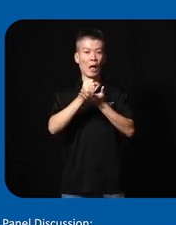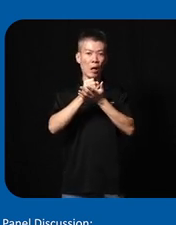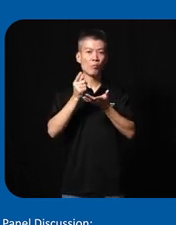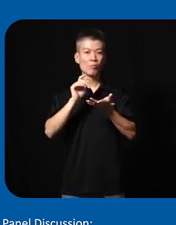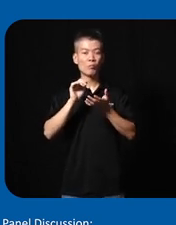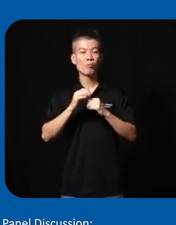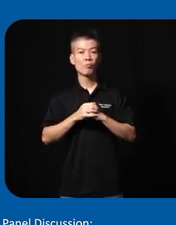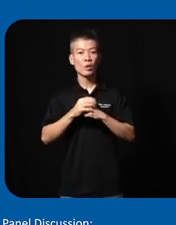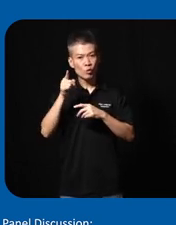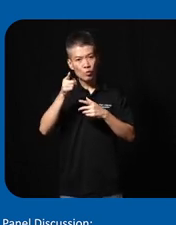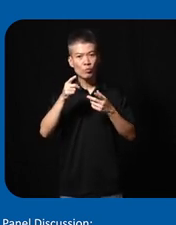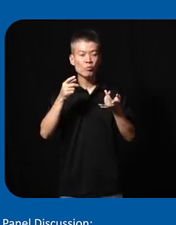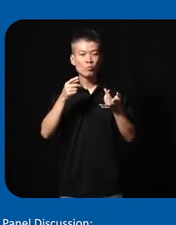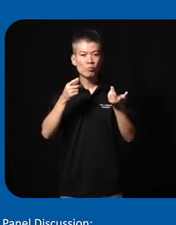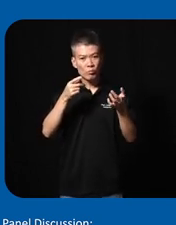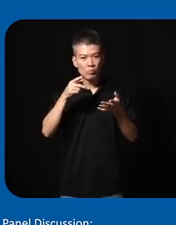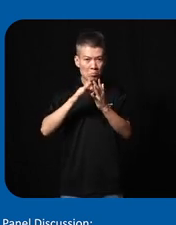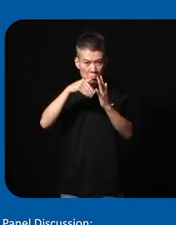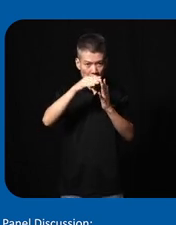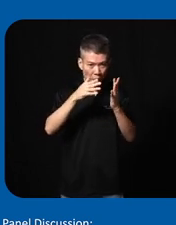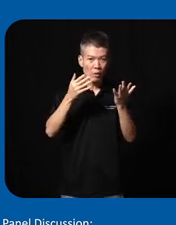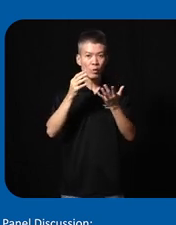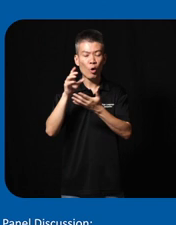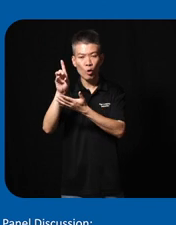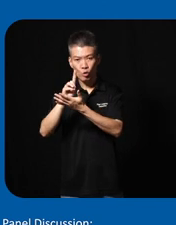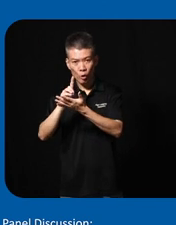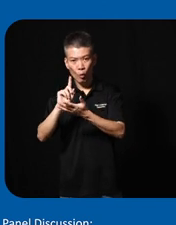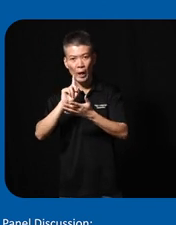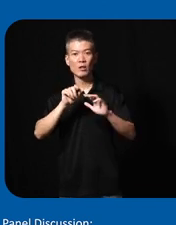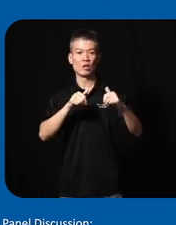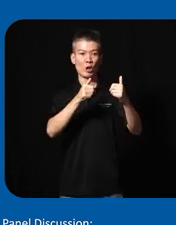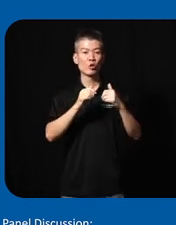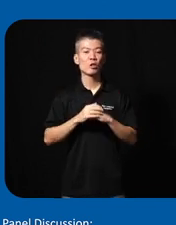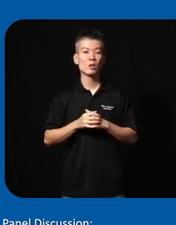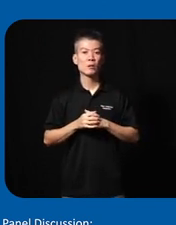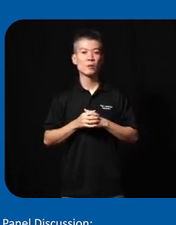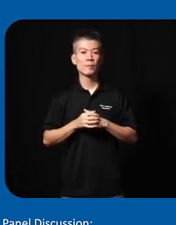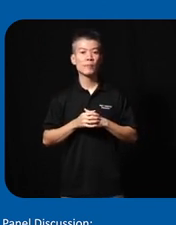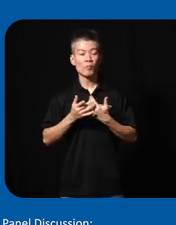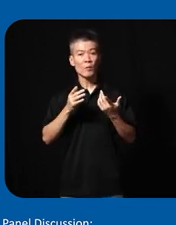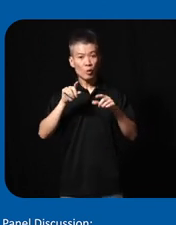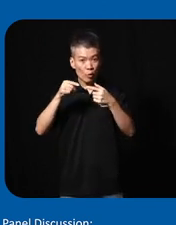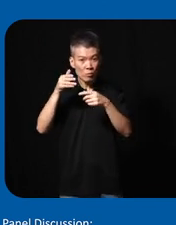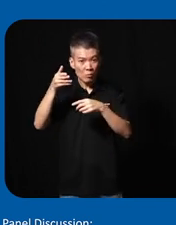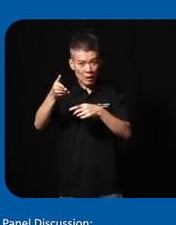order to paint or draw where where were the challenges so by going down to The Learning